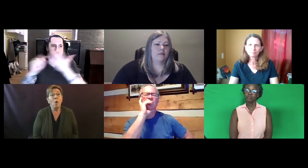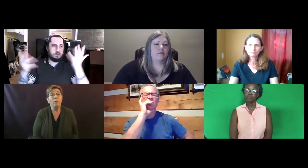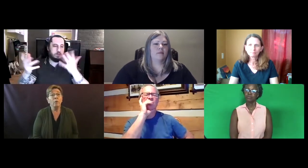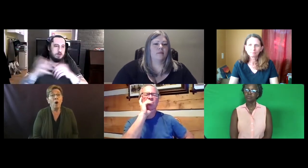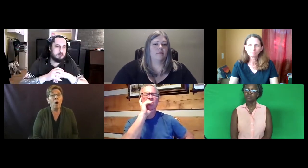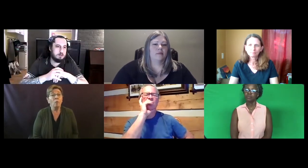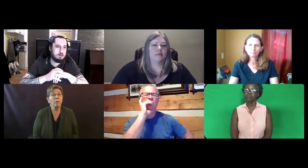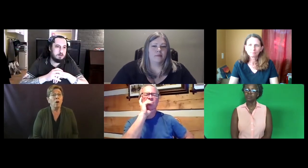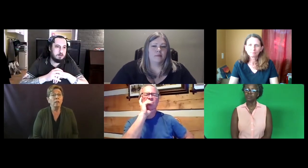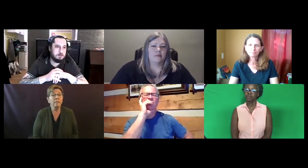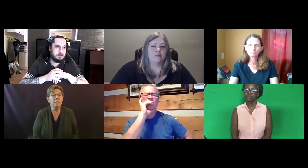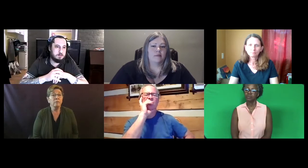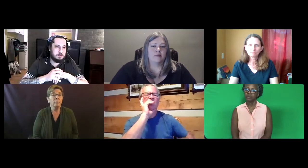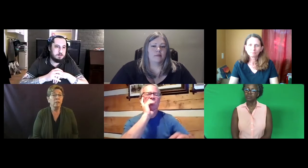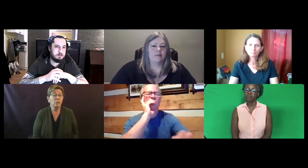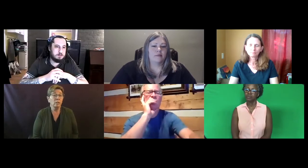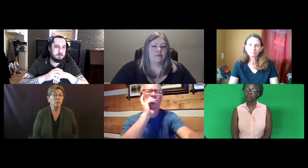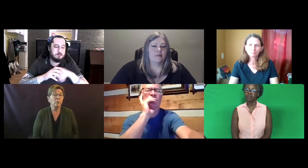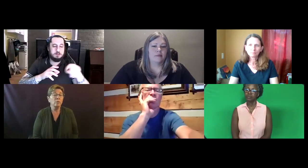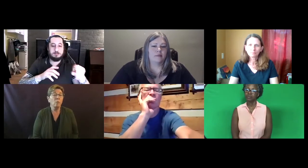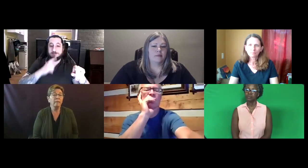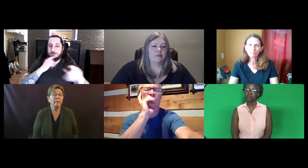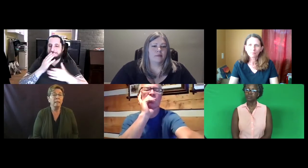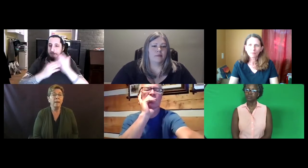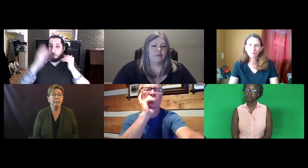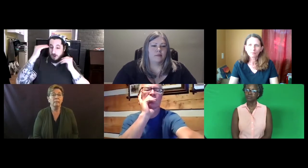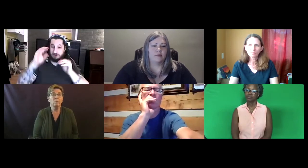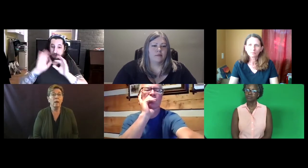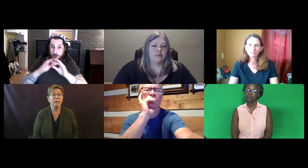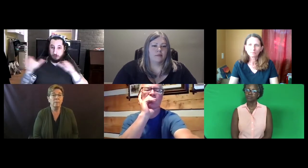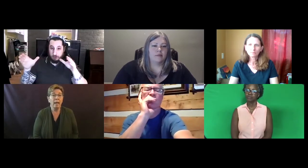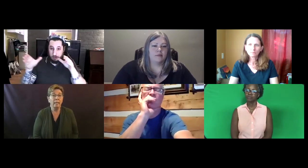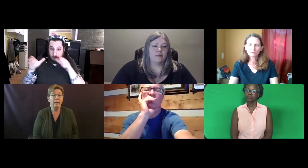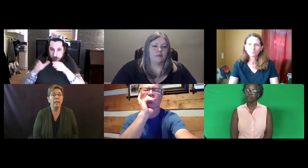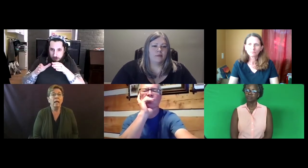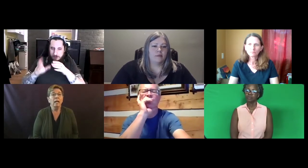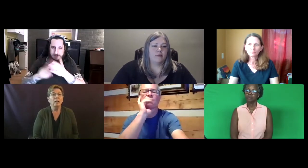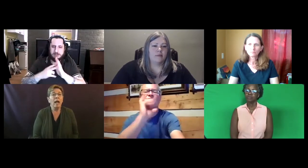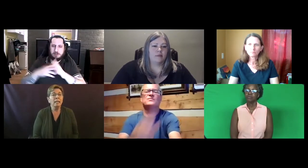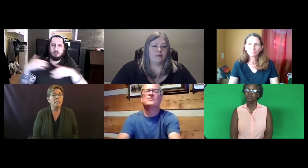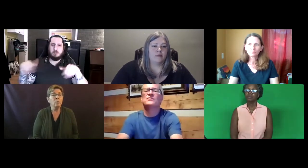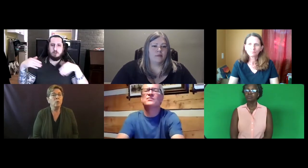Overall with all of this information in terms of what the impact has been, as the pool has